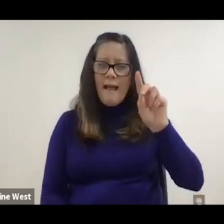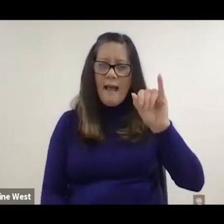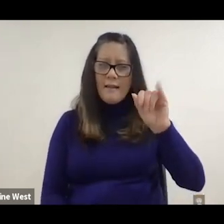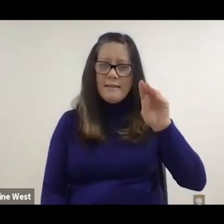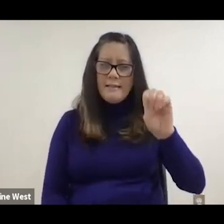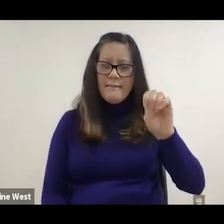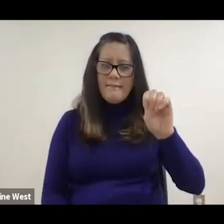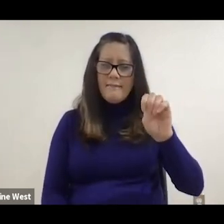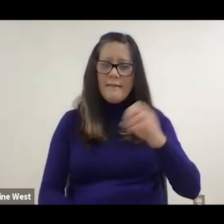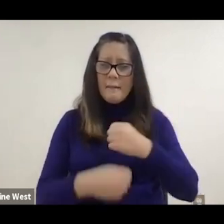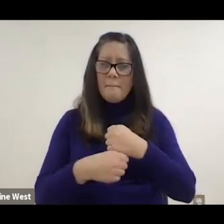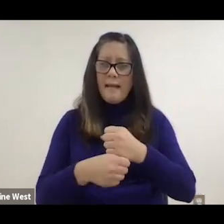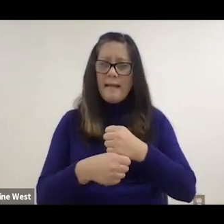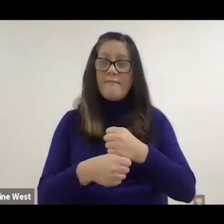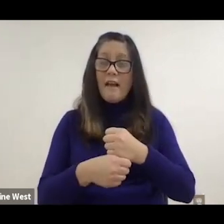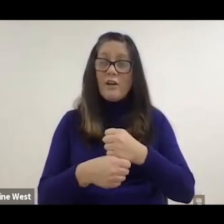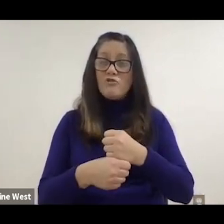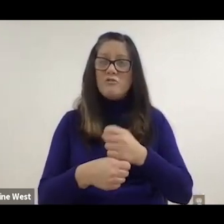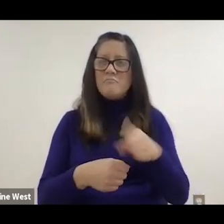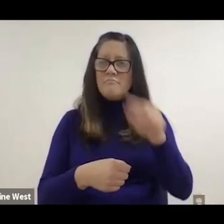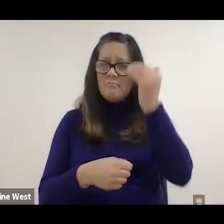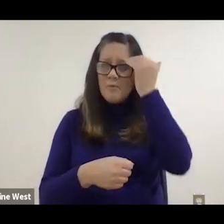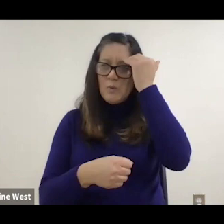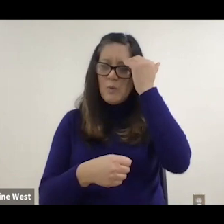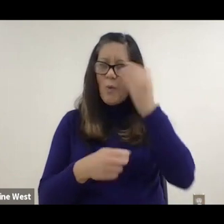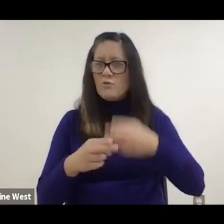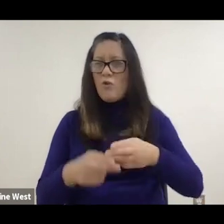you might know it better as as 3D printing,